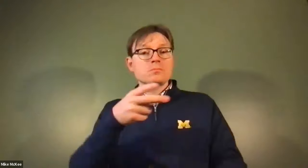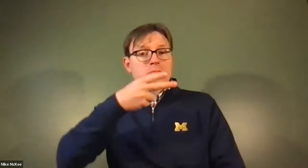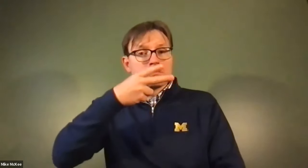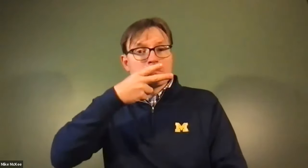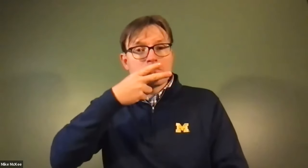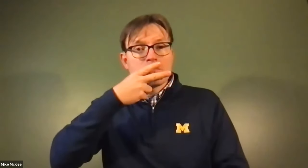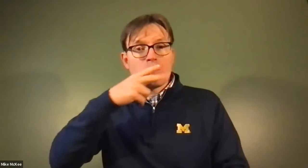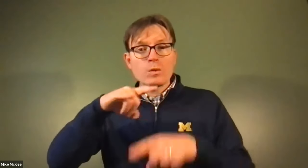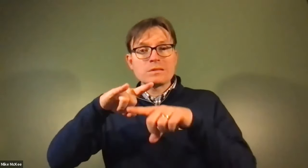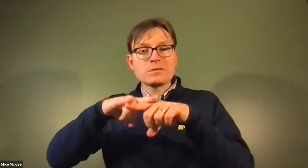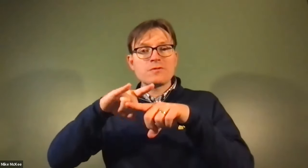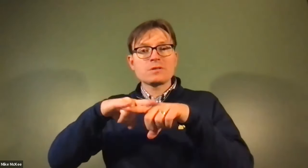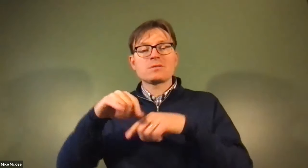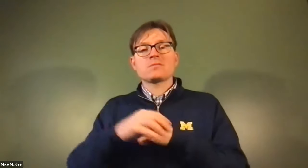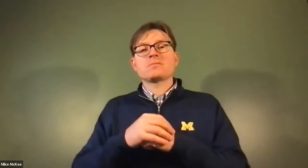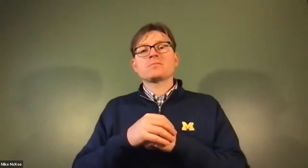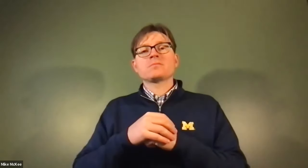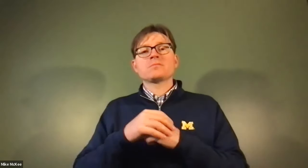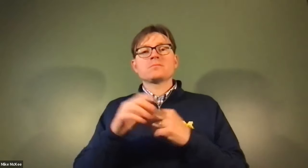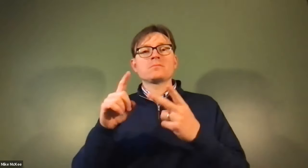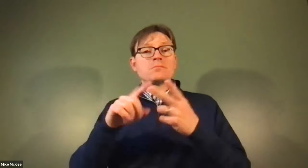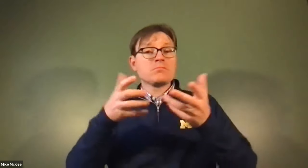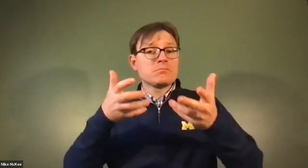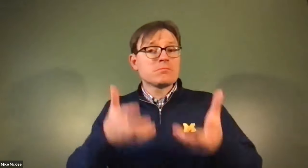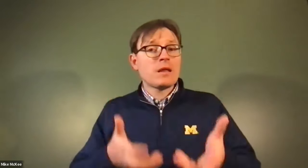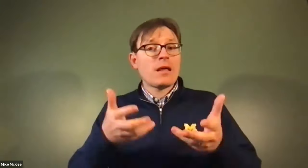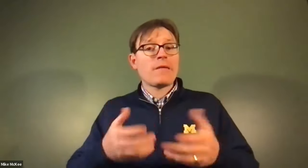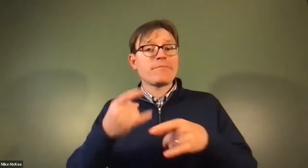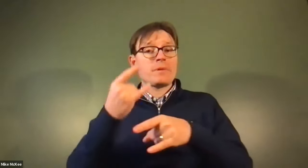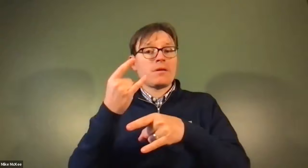James Cech: Other factors can be drug use smoking.